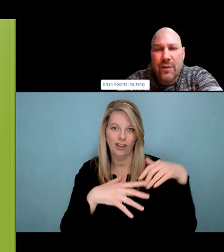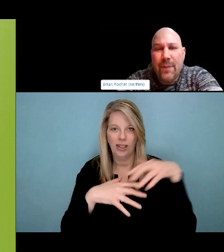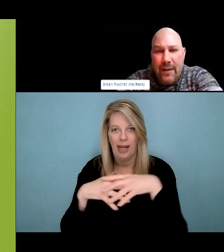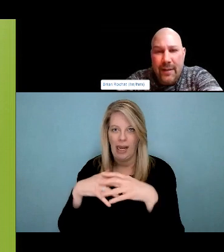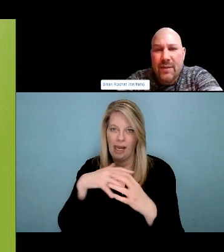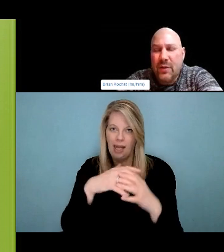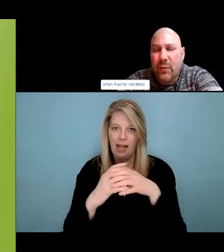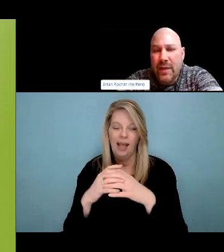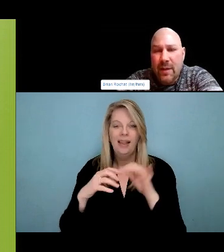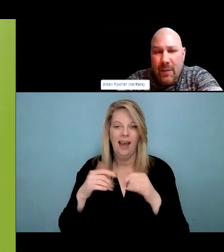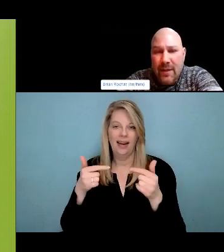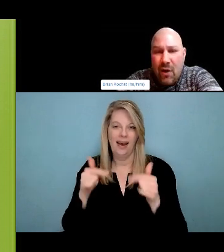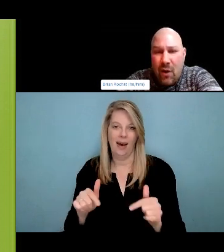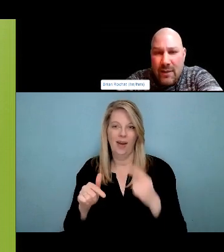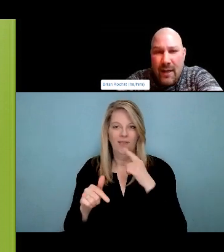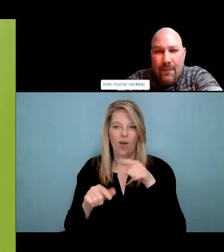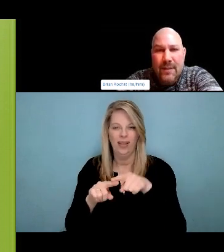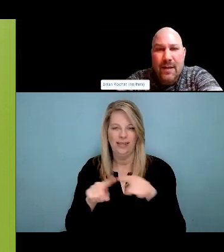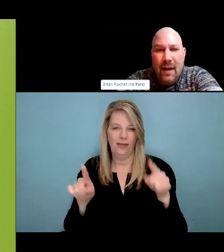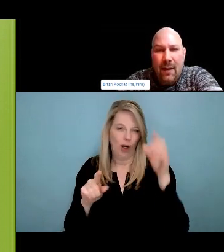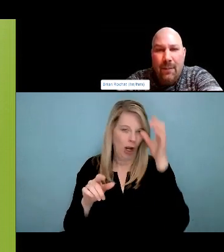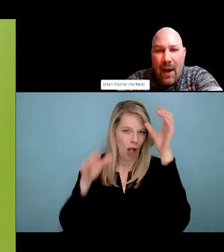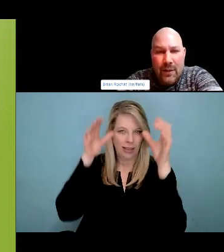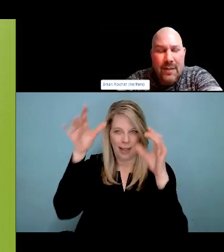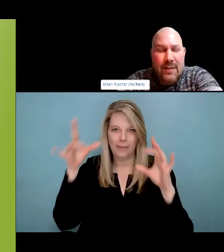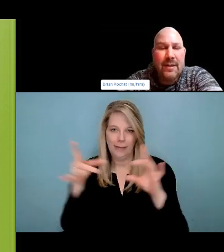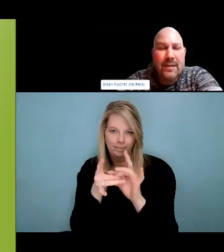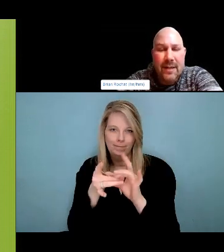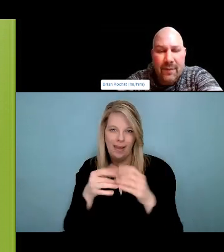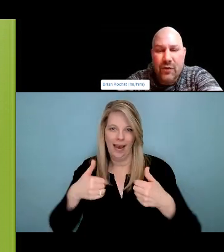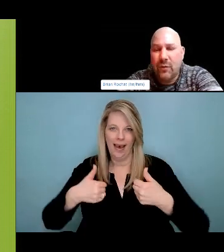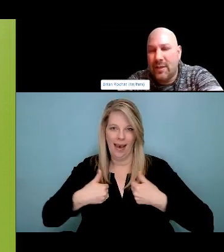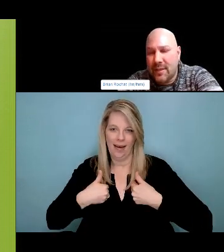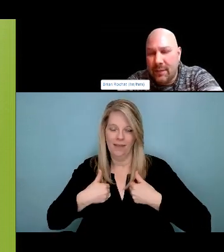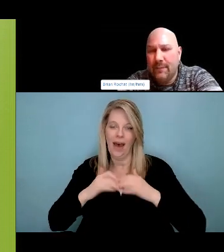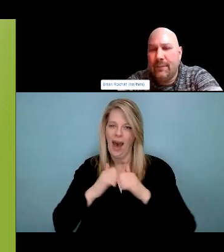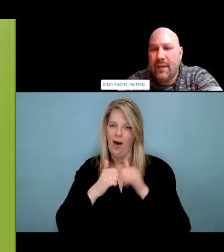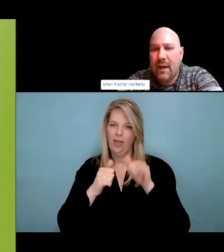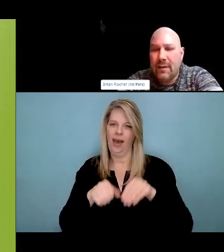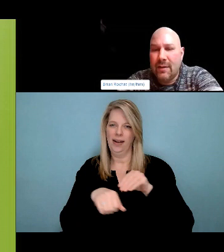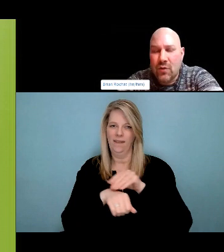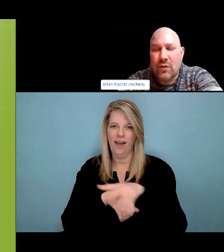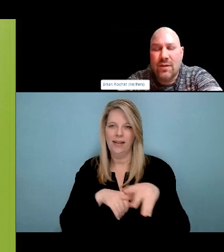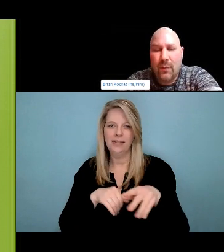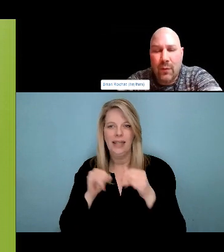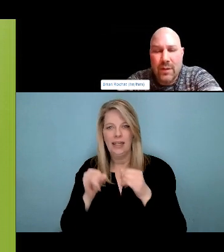But they have a whole series of, videos that I would encourage folks to check out, but